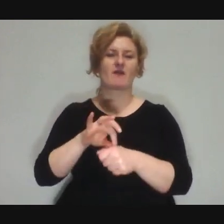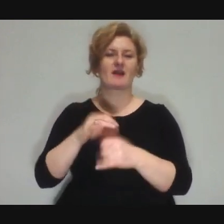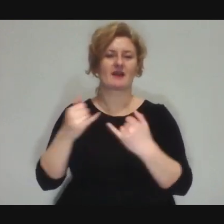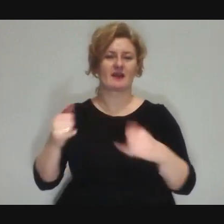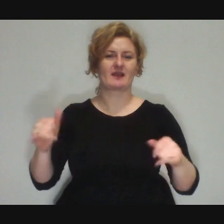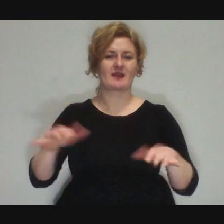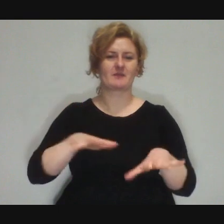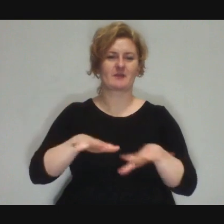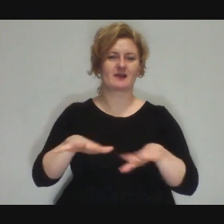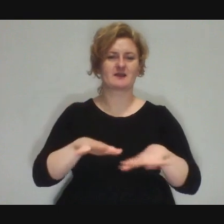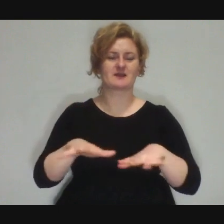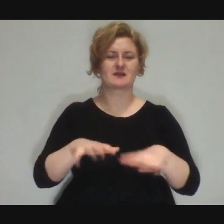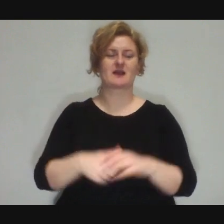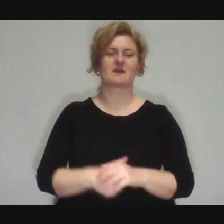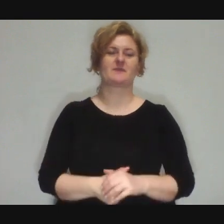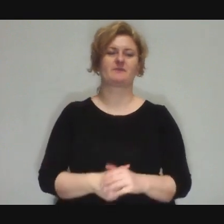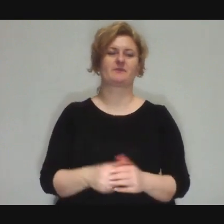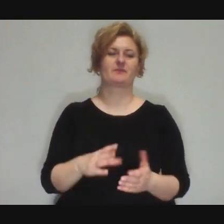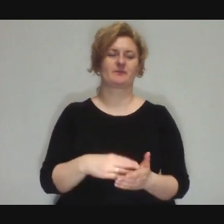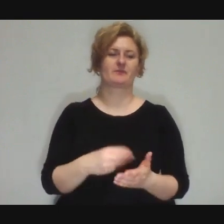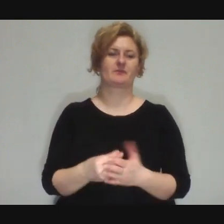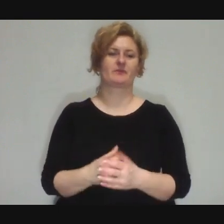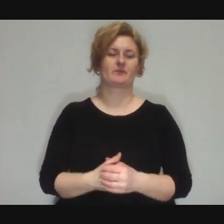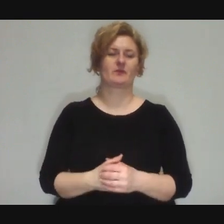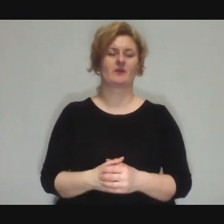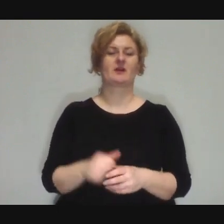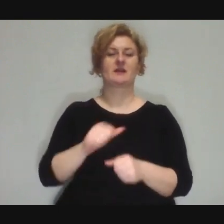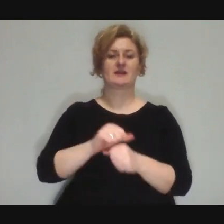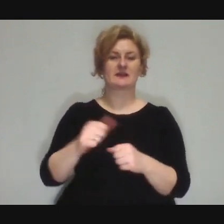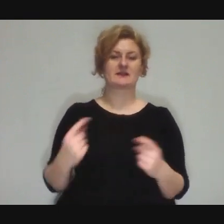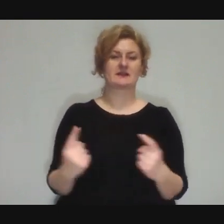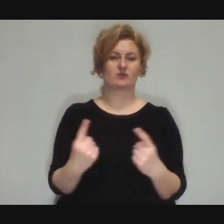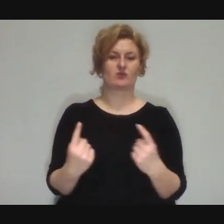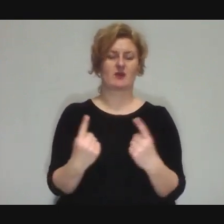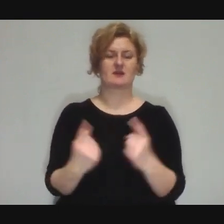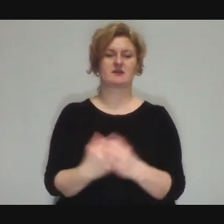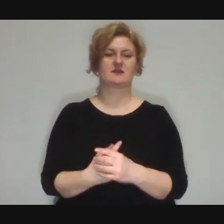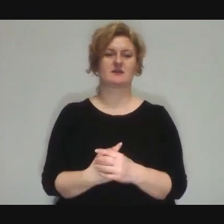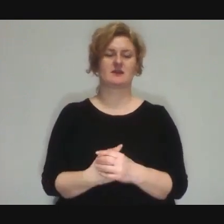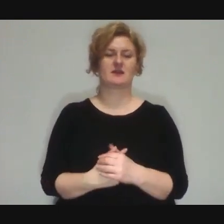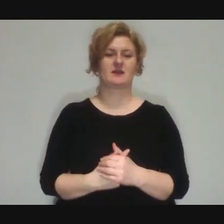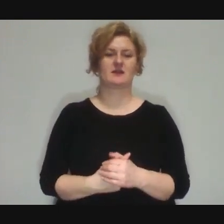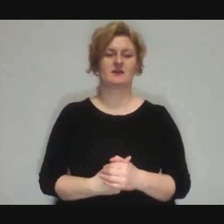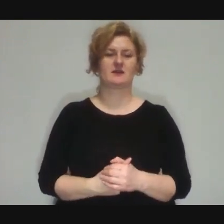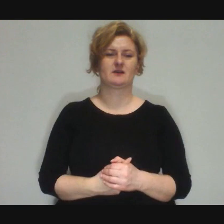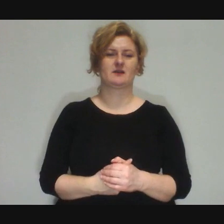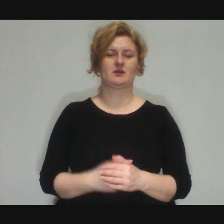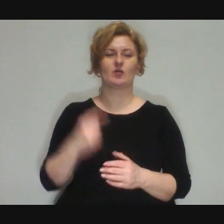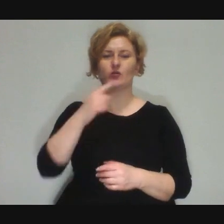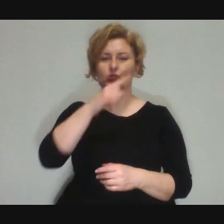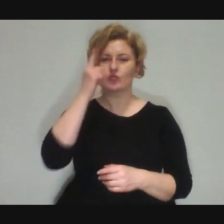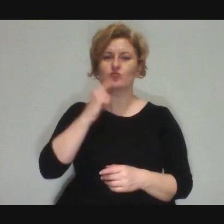For example, there are situations where young people don't come anymore,